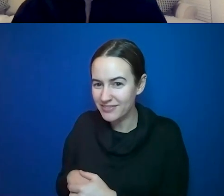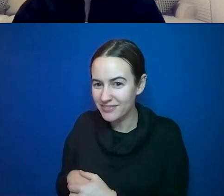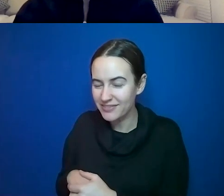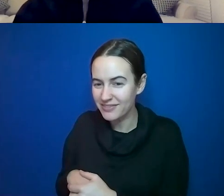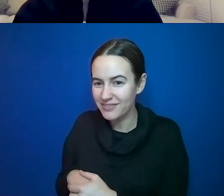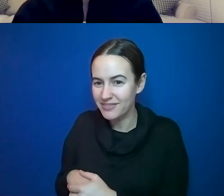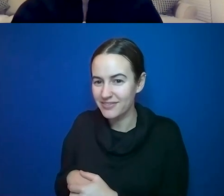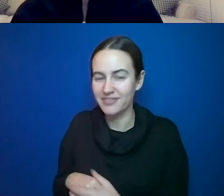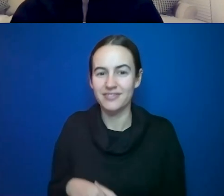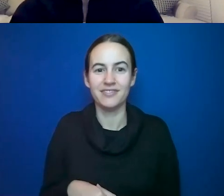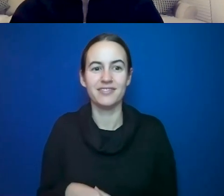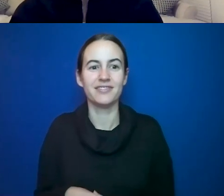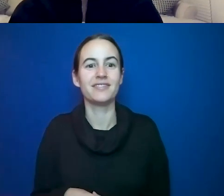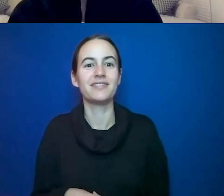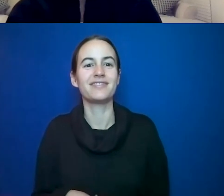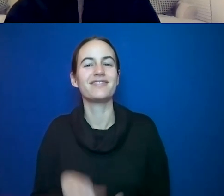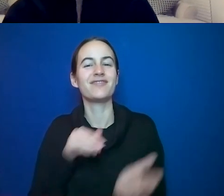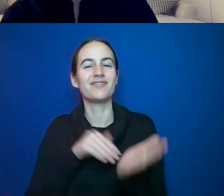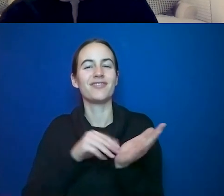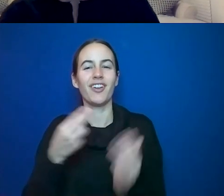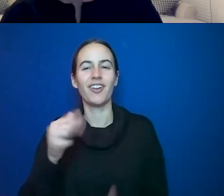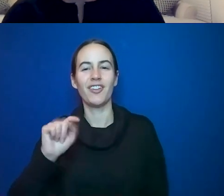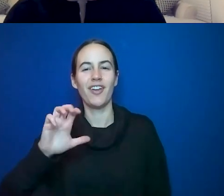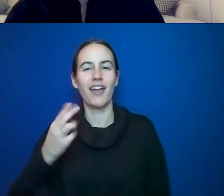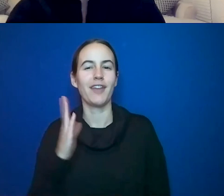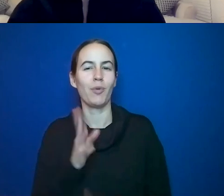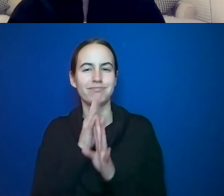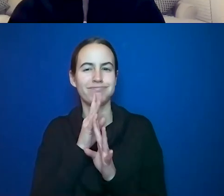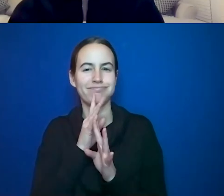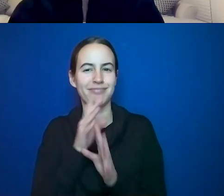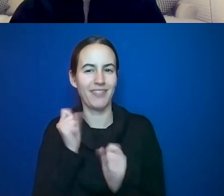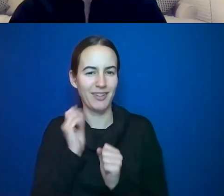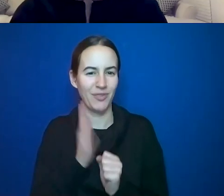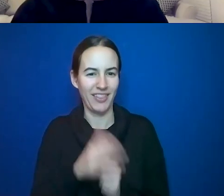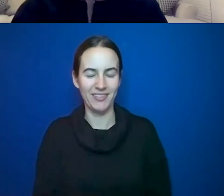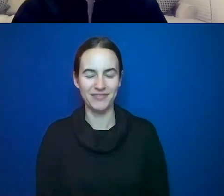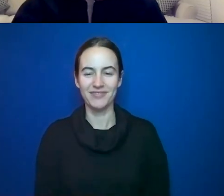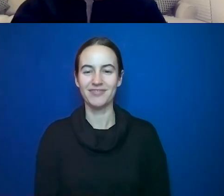You are cooing great. Lynae